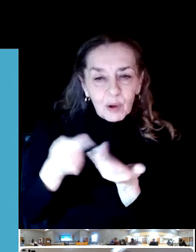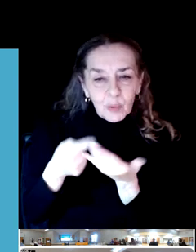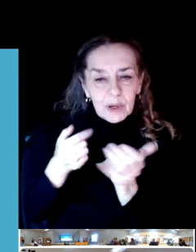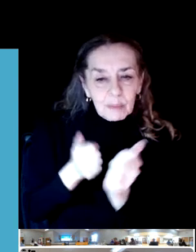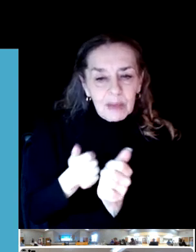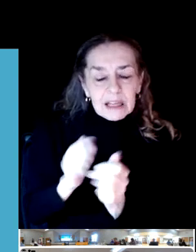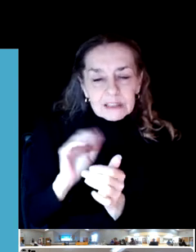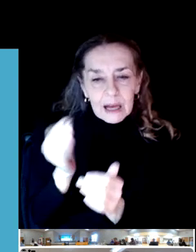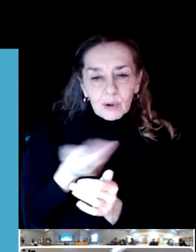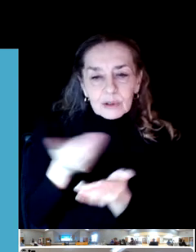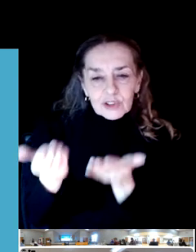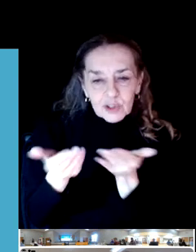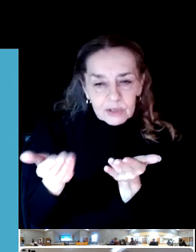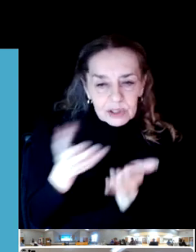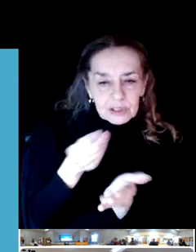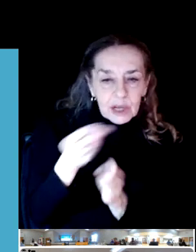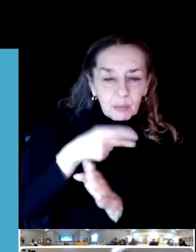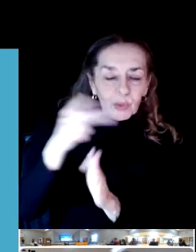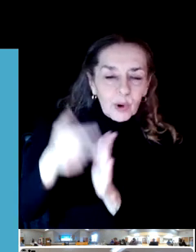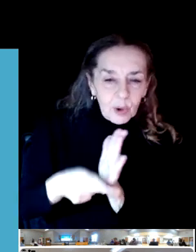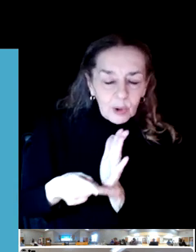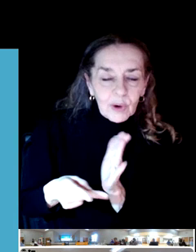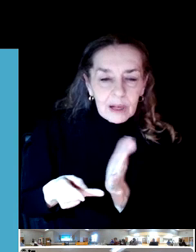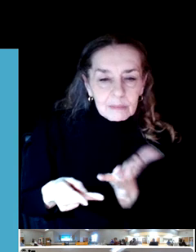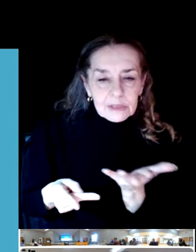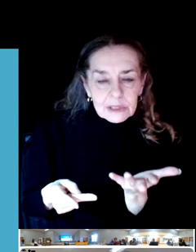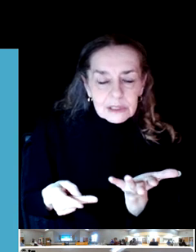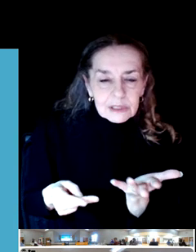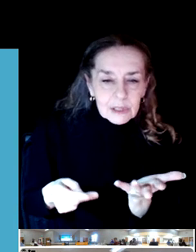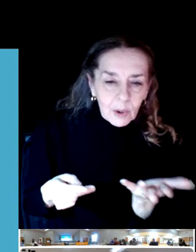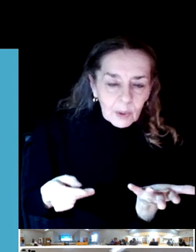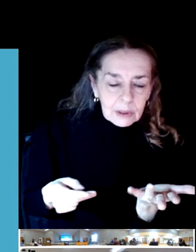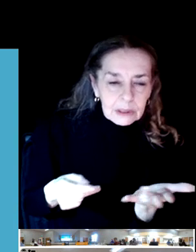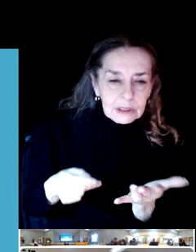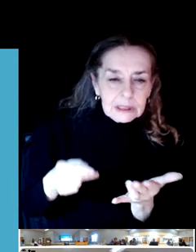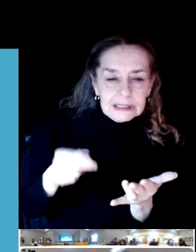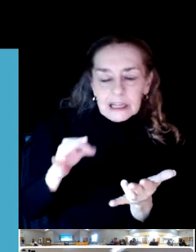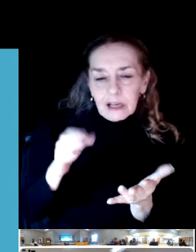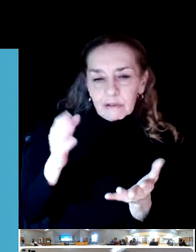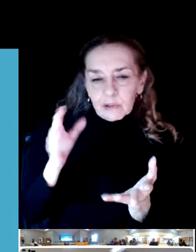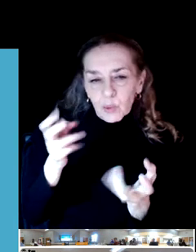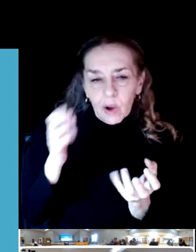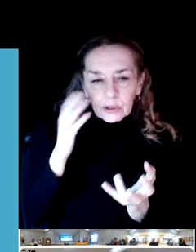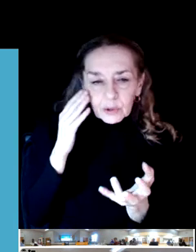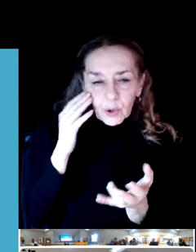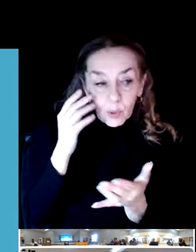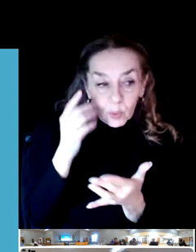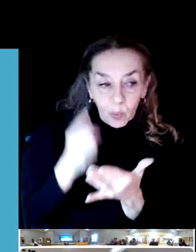We want to hear the big project of what's next, what's The next great thing that we're all going to be proud of.